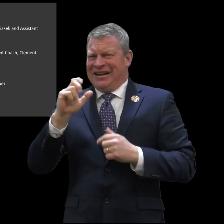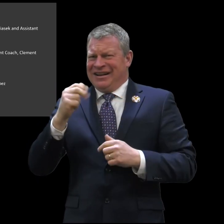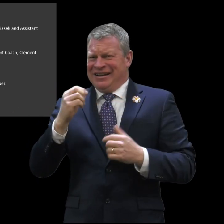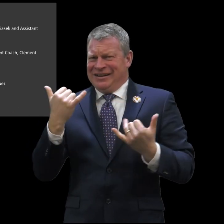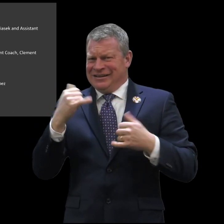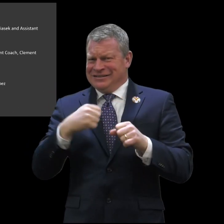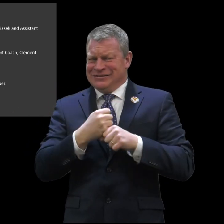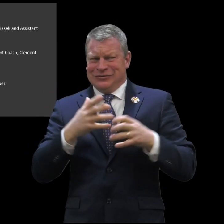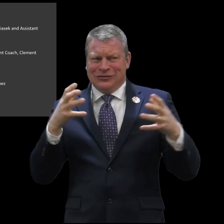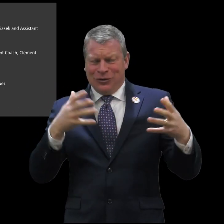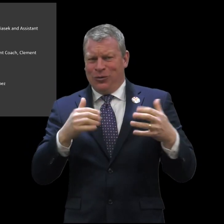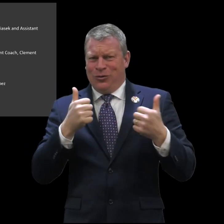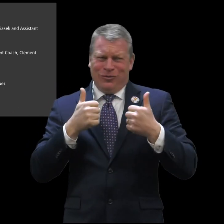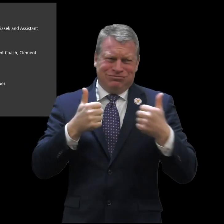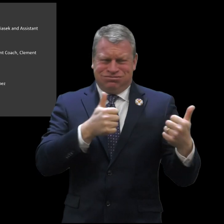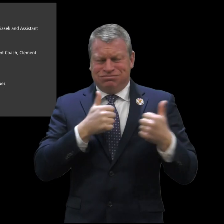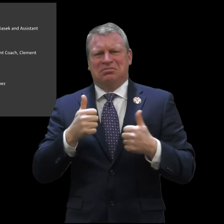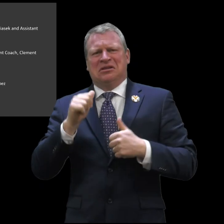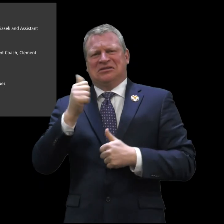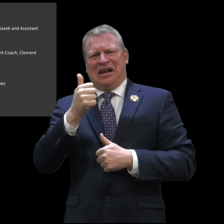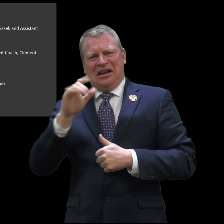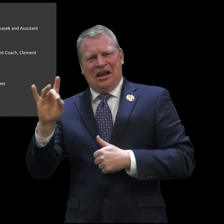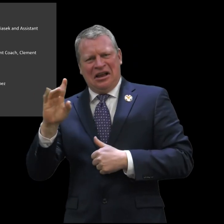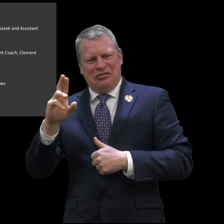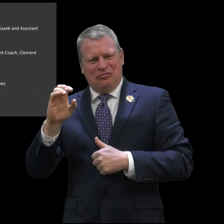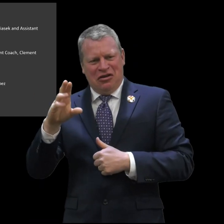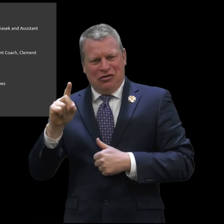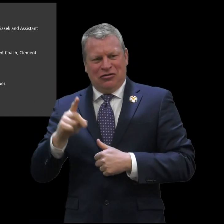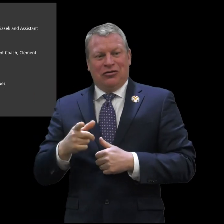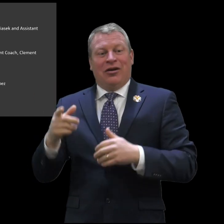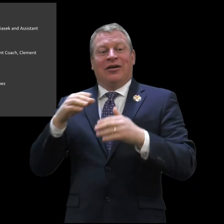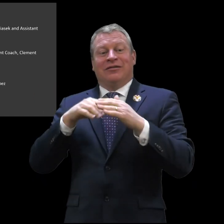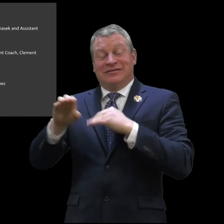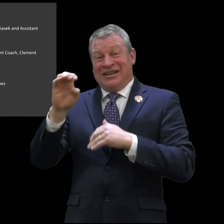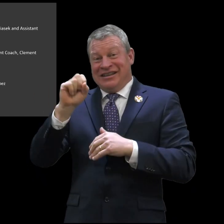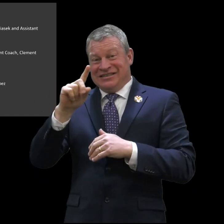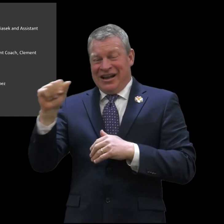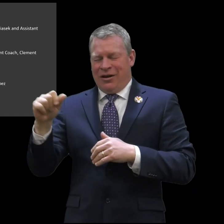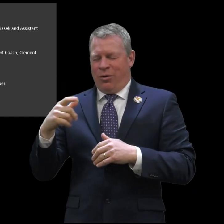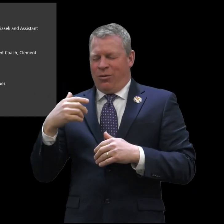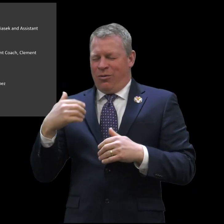was a tough League this year. They finished with a 10-8 record and going